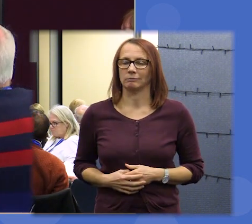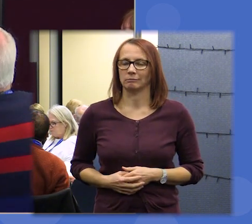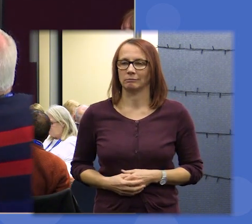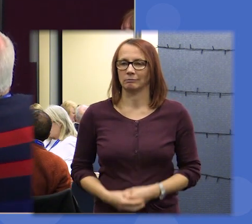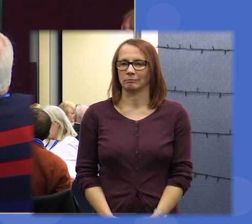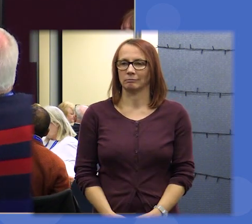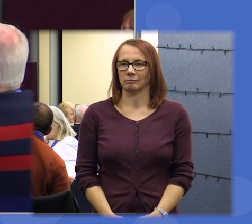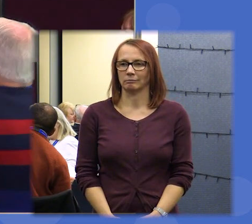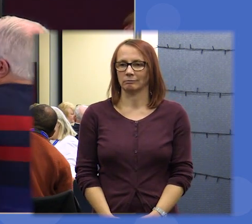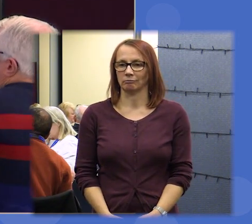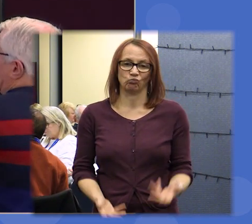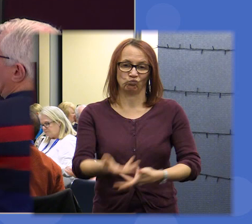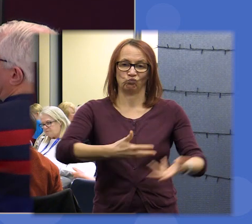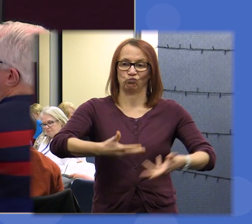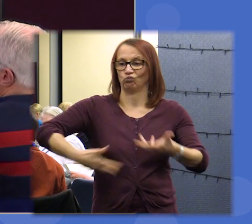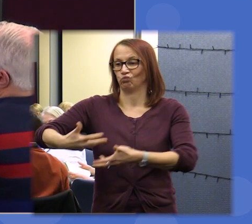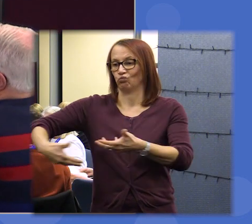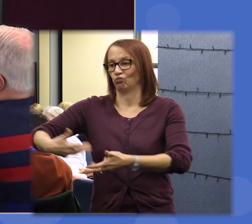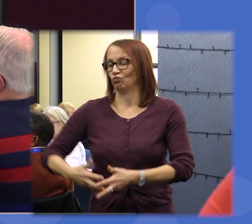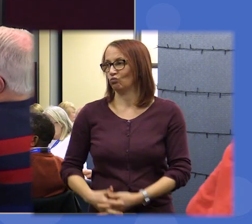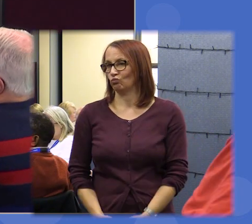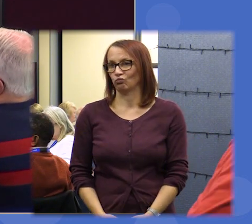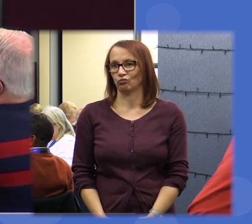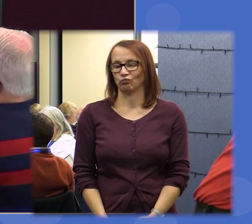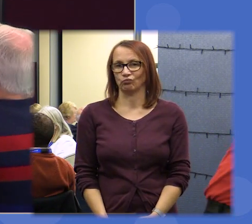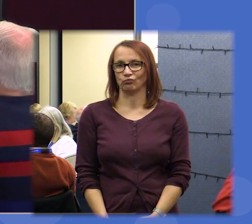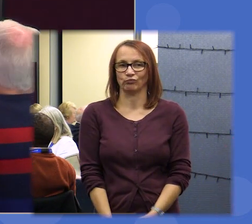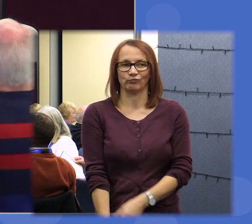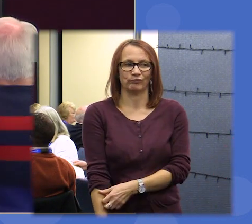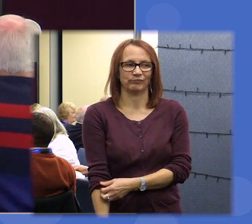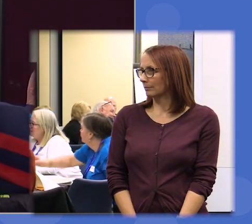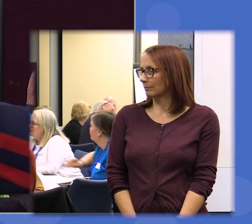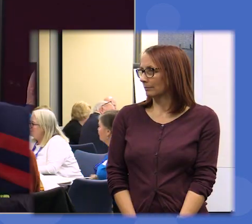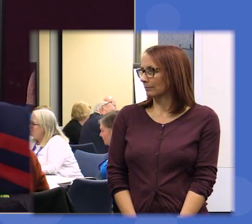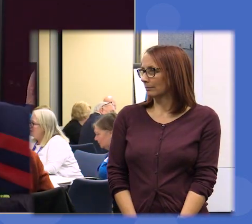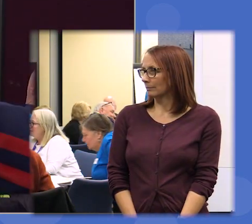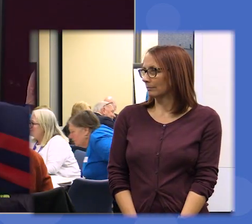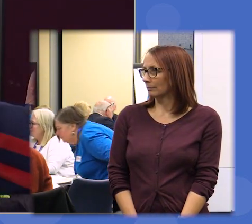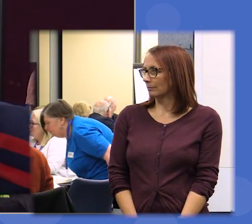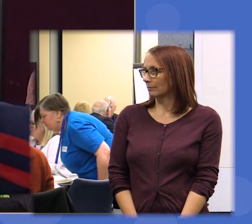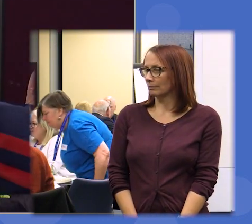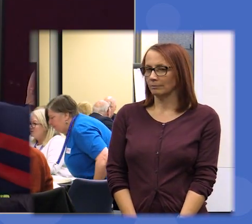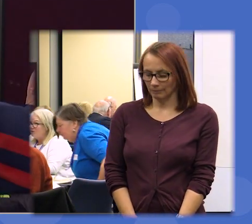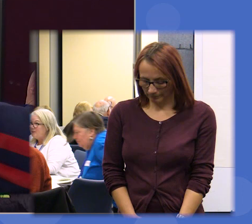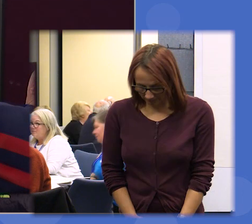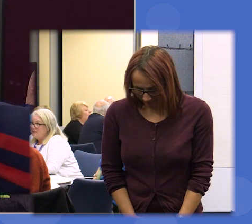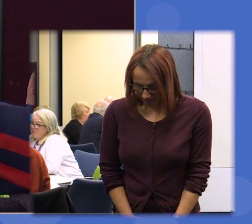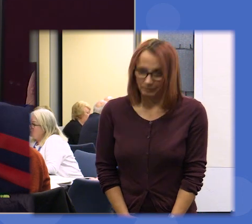so please chat amongst yourselves thank you okay everybody thank you very